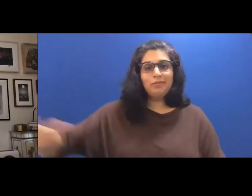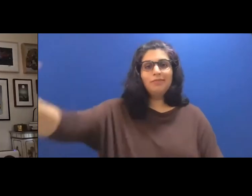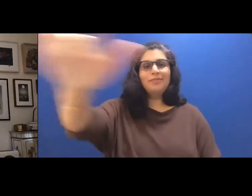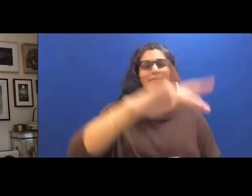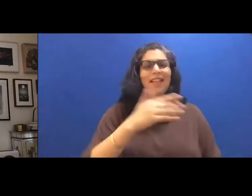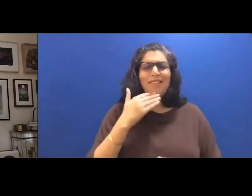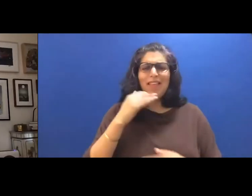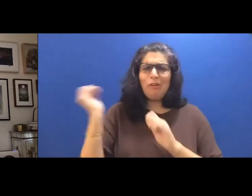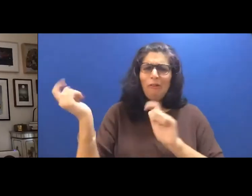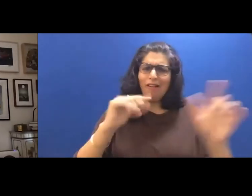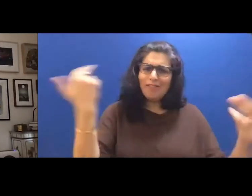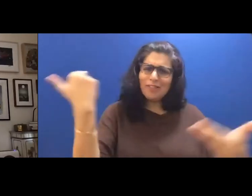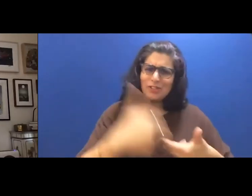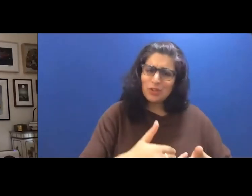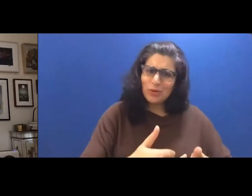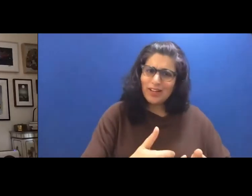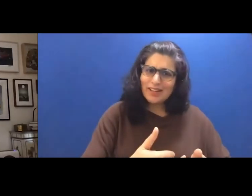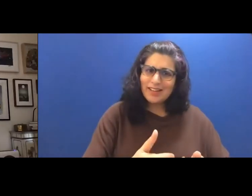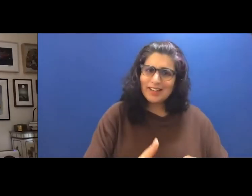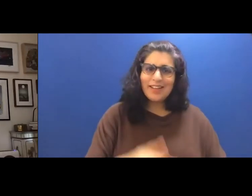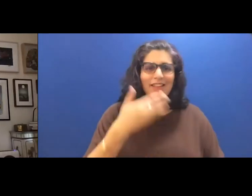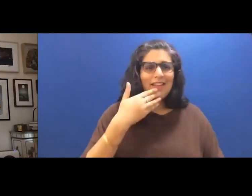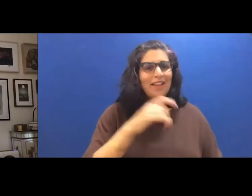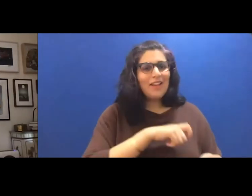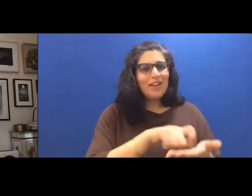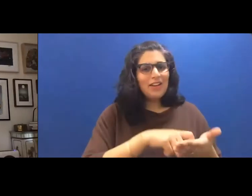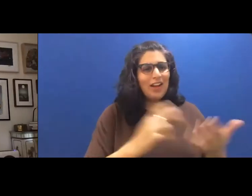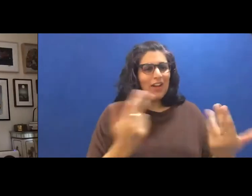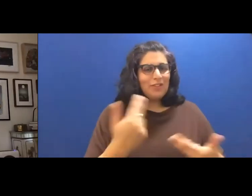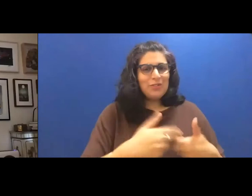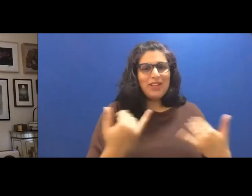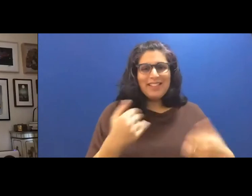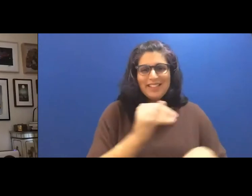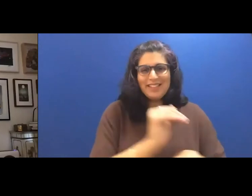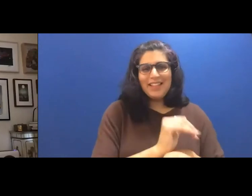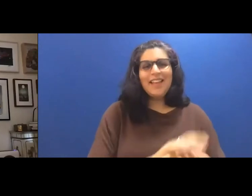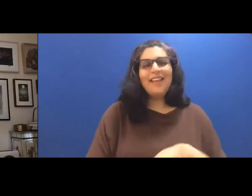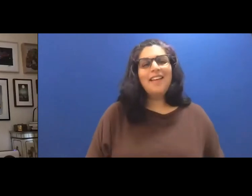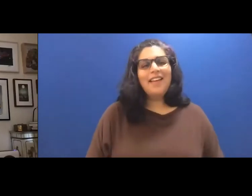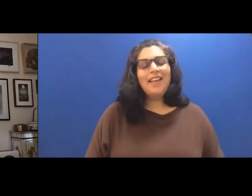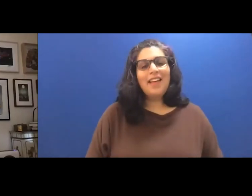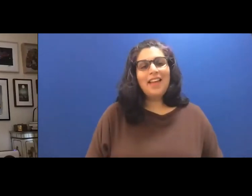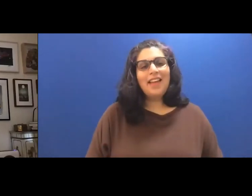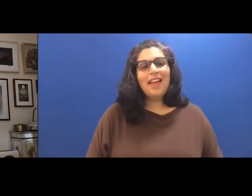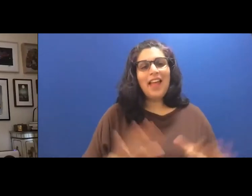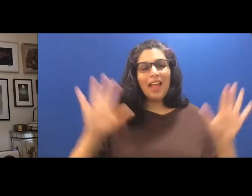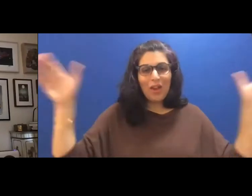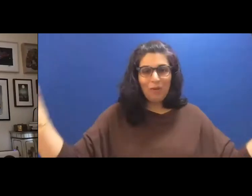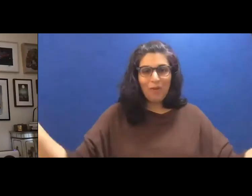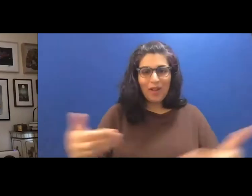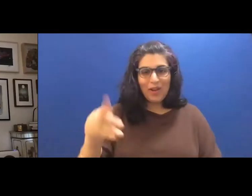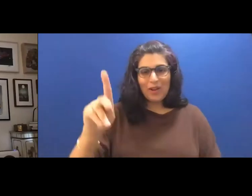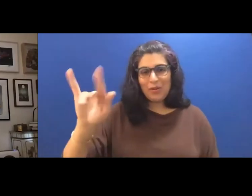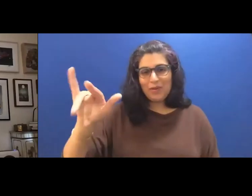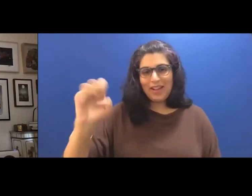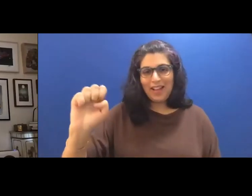Thank you to our writers for joining us this afternoon. And please do join me in welcoming Kyle on screen to read.